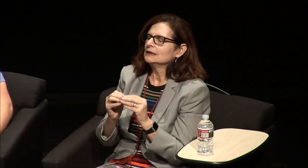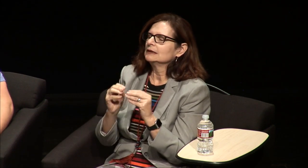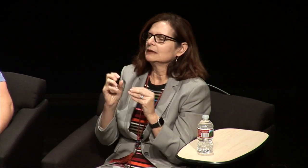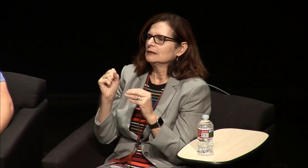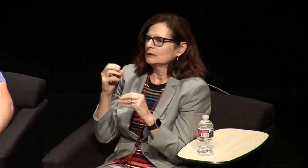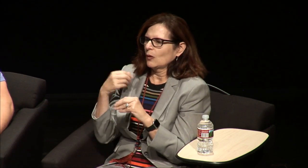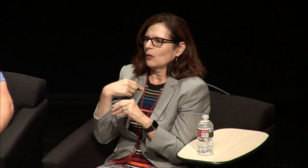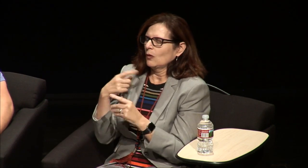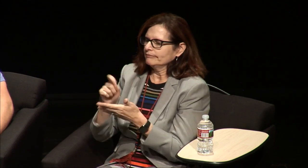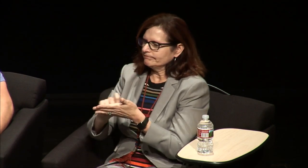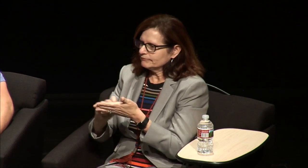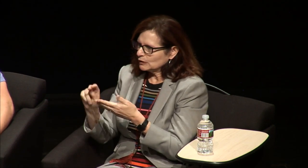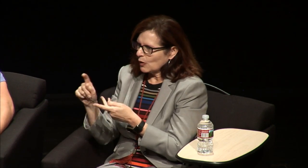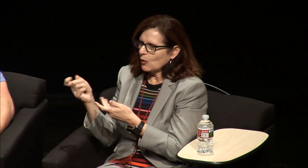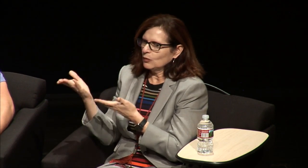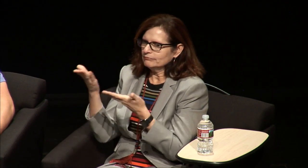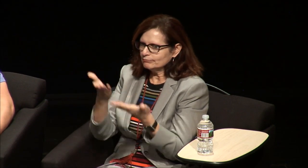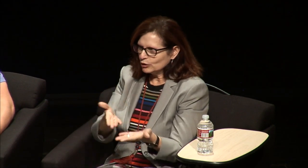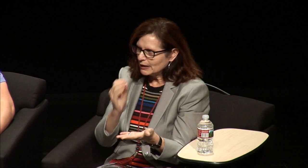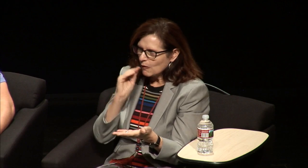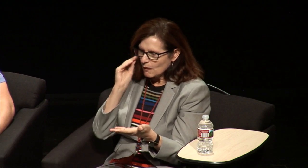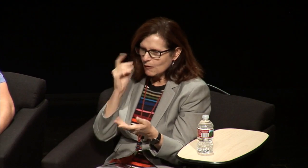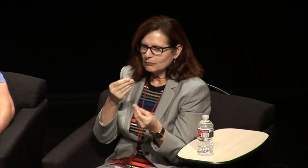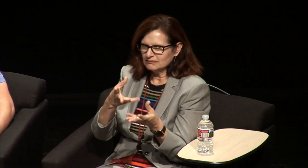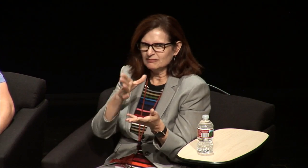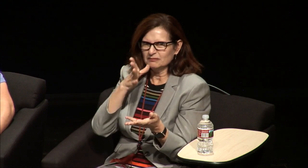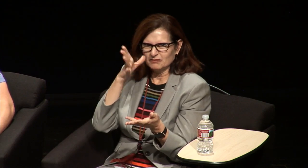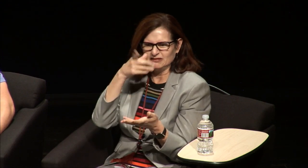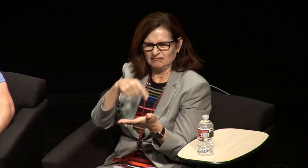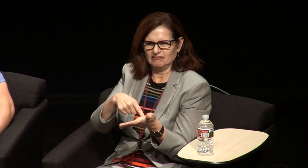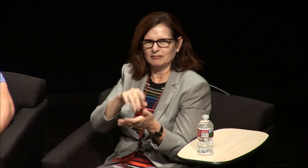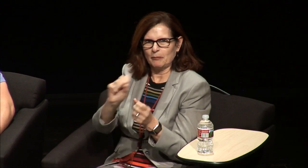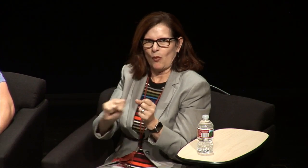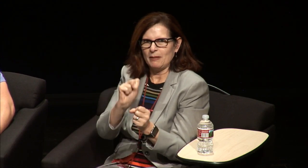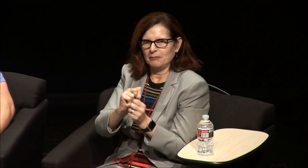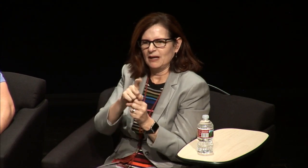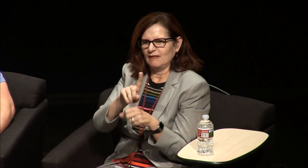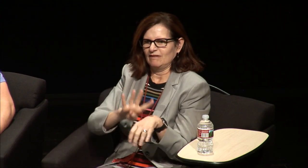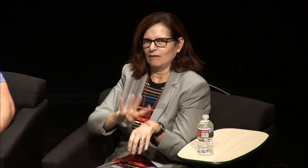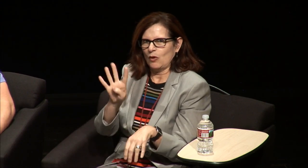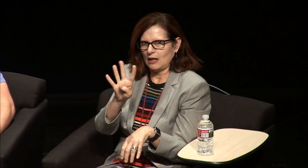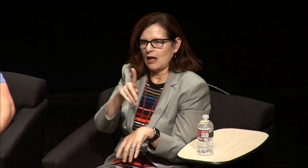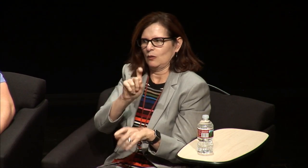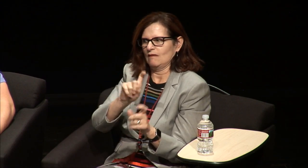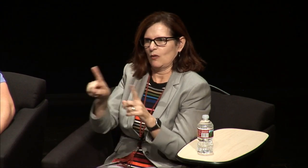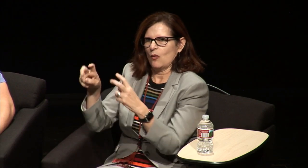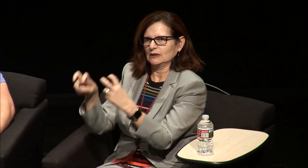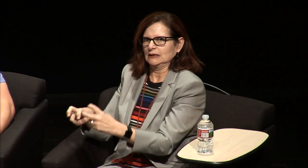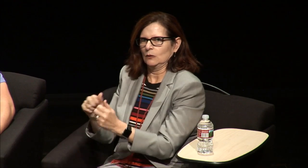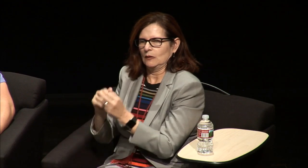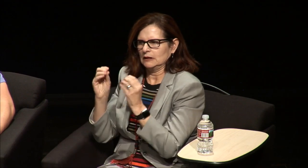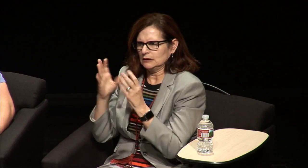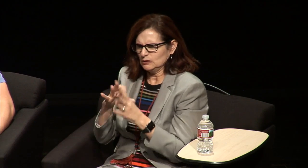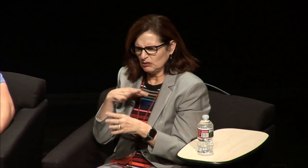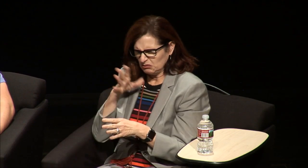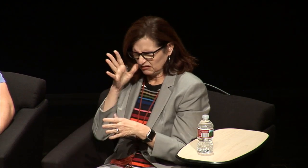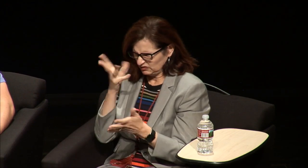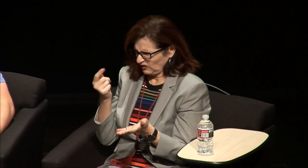parent-teacher conference so there was a note that I brought home and it was for my parents saying that they had an appointment at 4 o'clock made to go sit